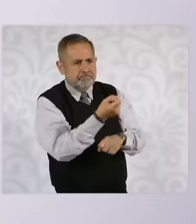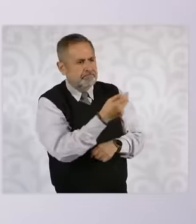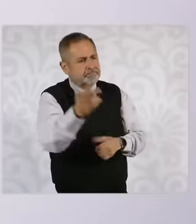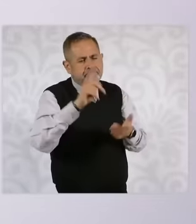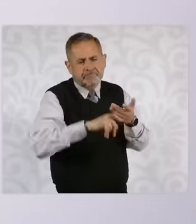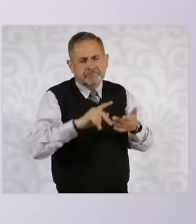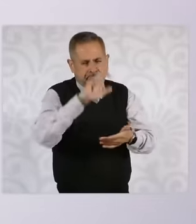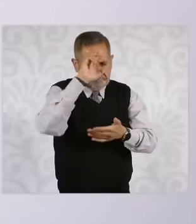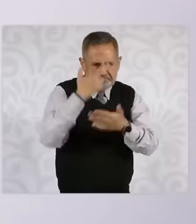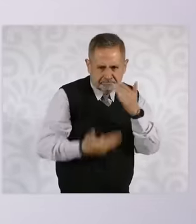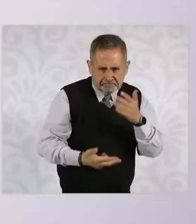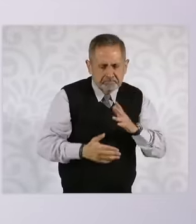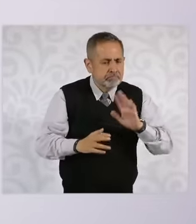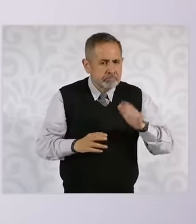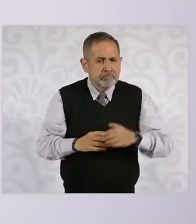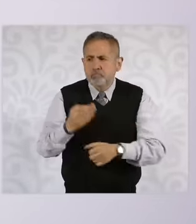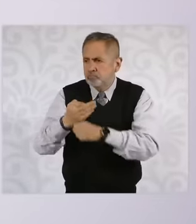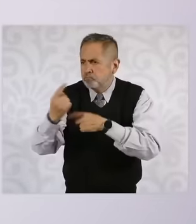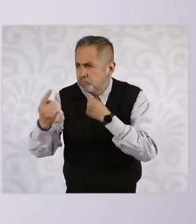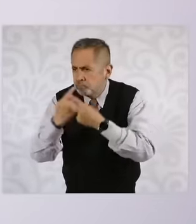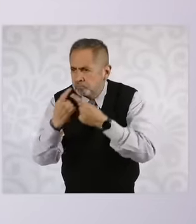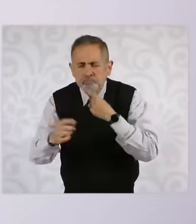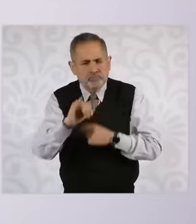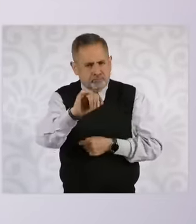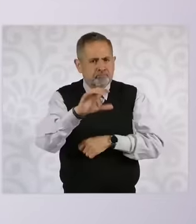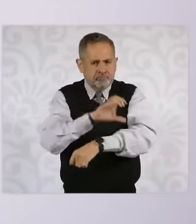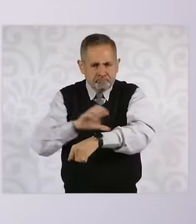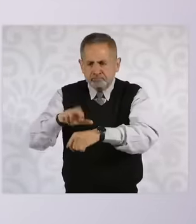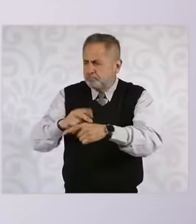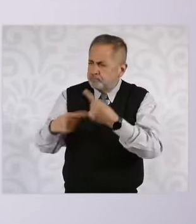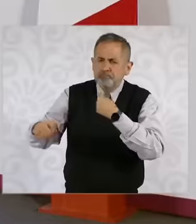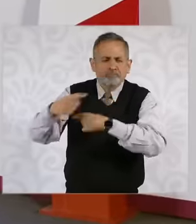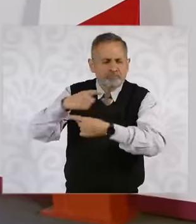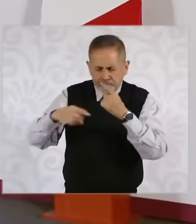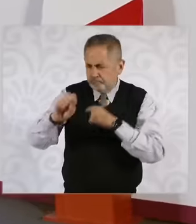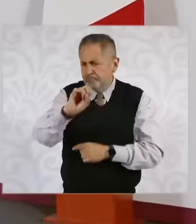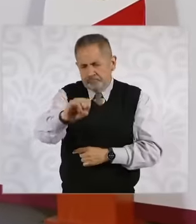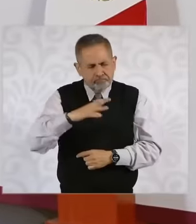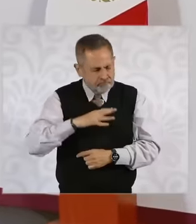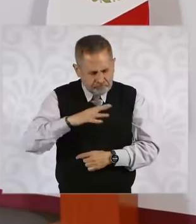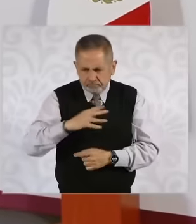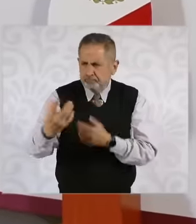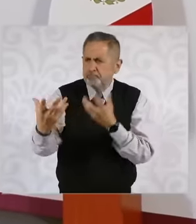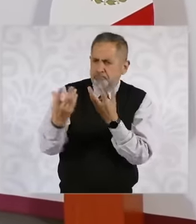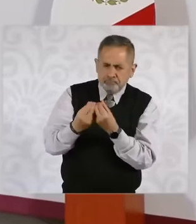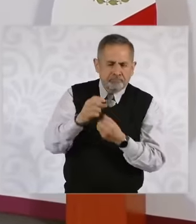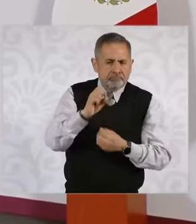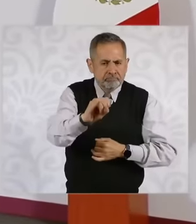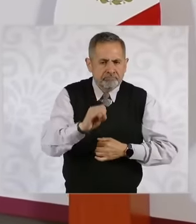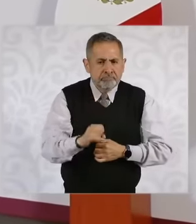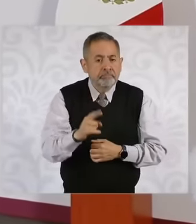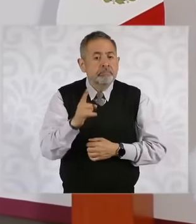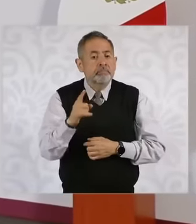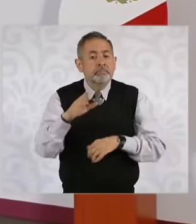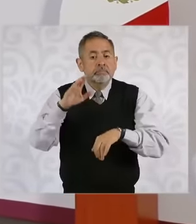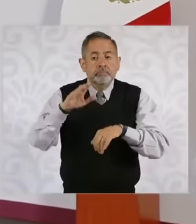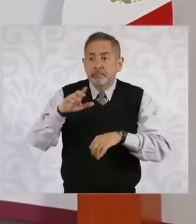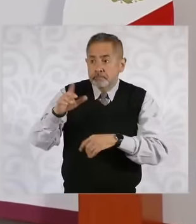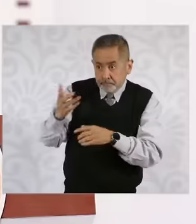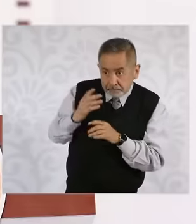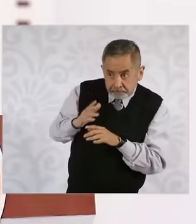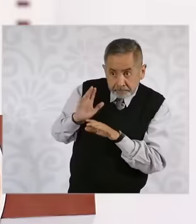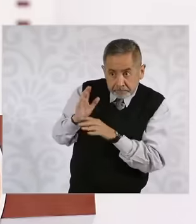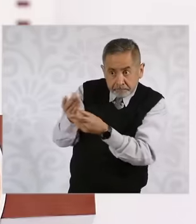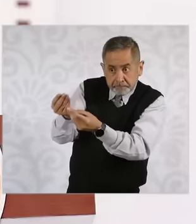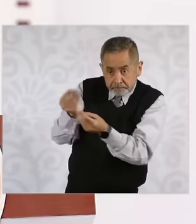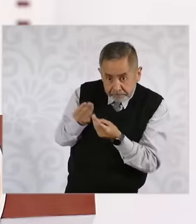we are working on this coordination and we will give more information as soon as we have